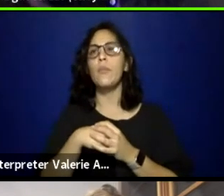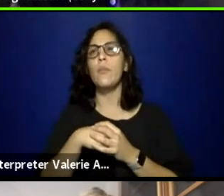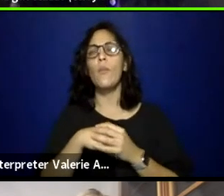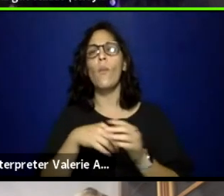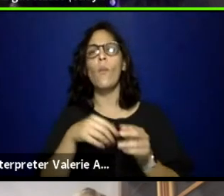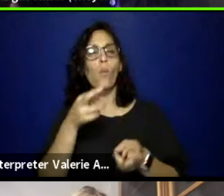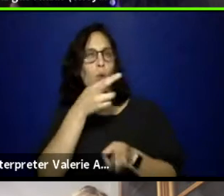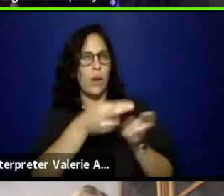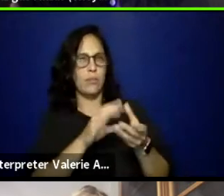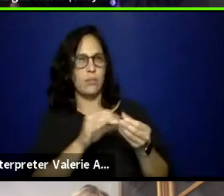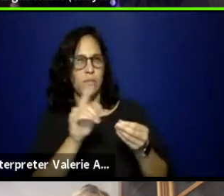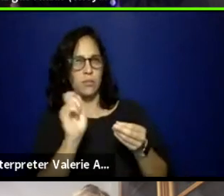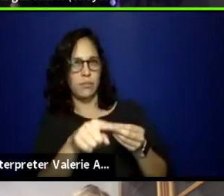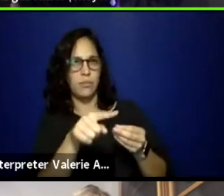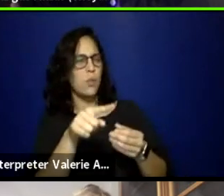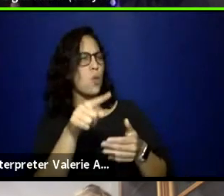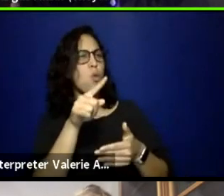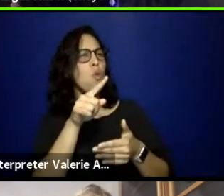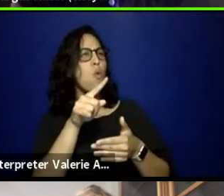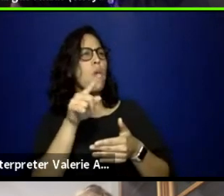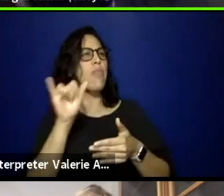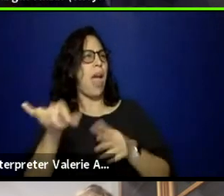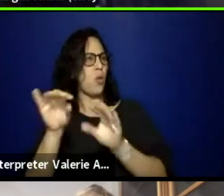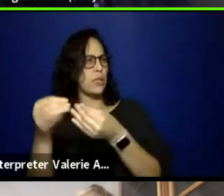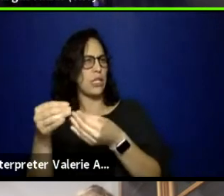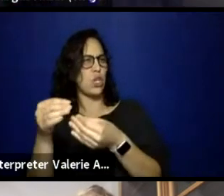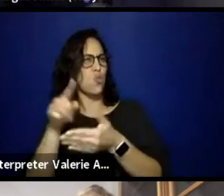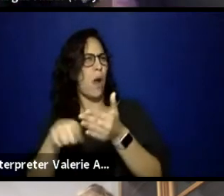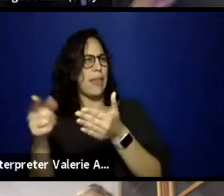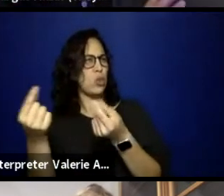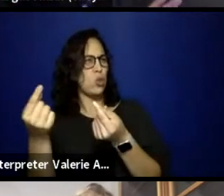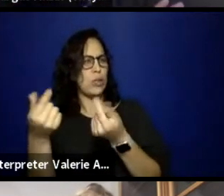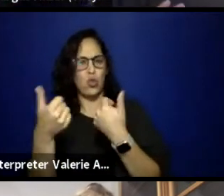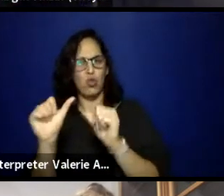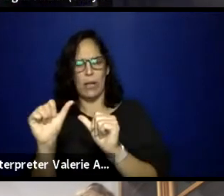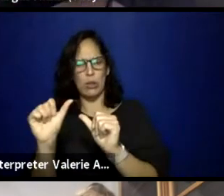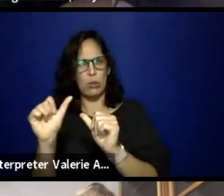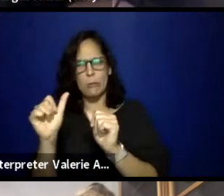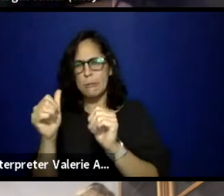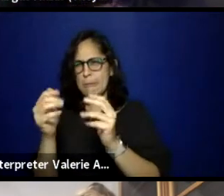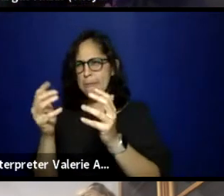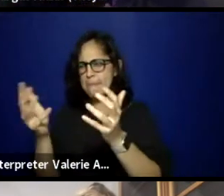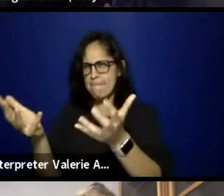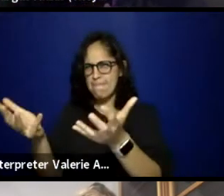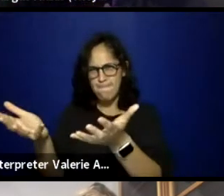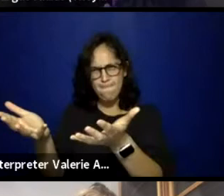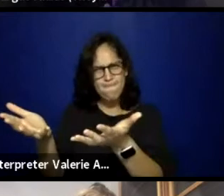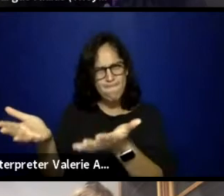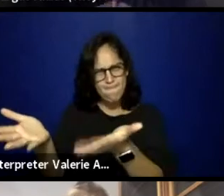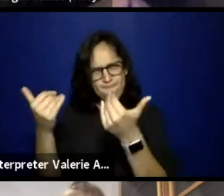if that is their audience base? Could you, I'm not quite sure I understand the question.